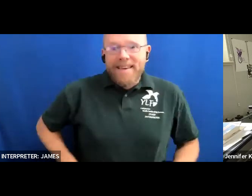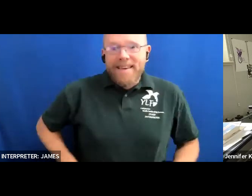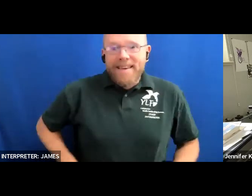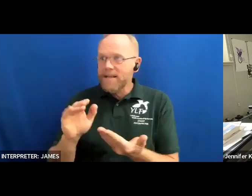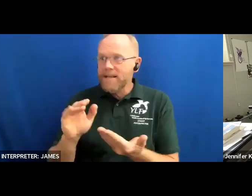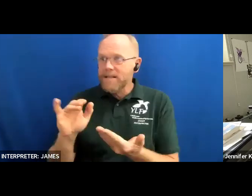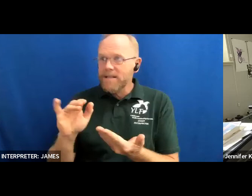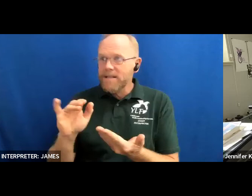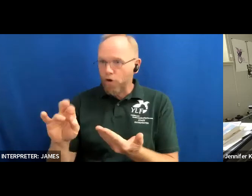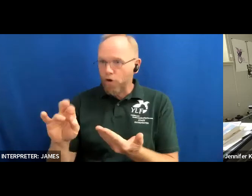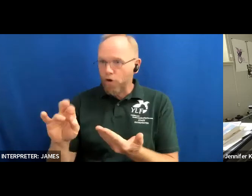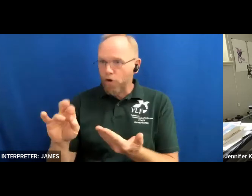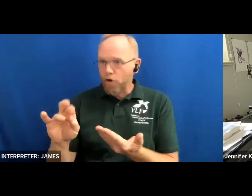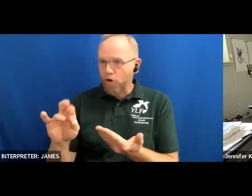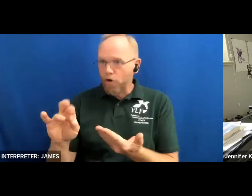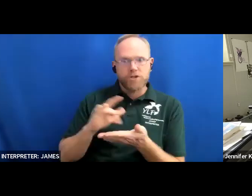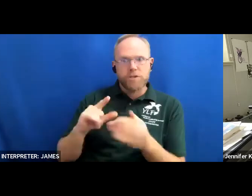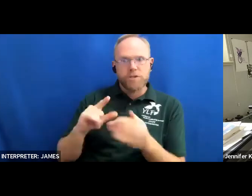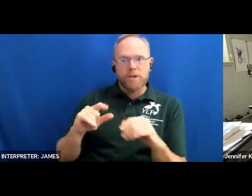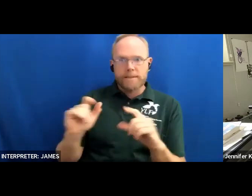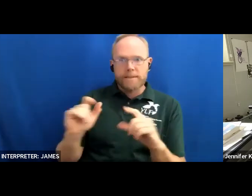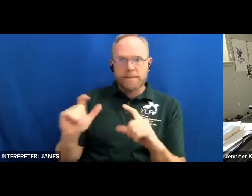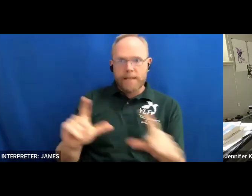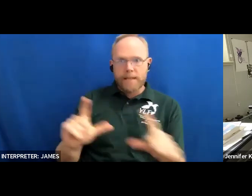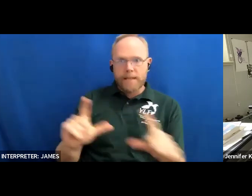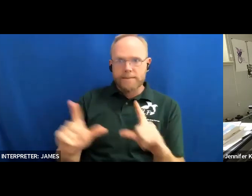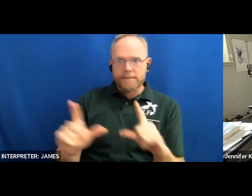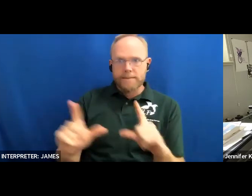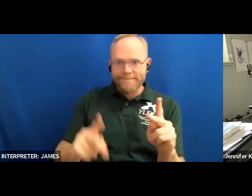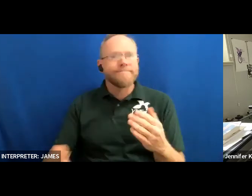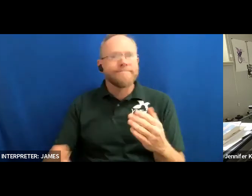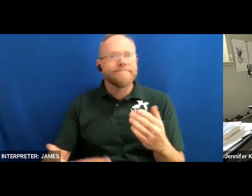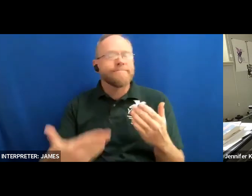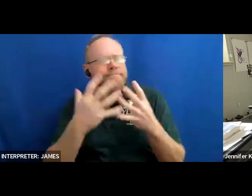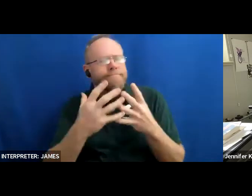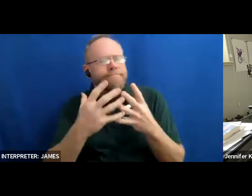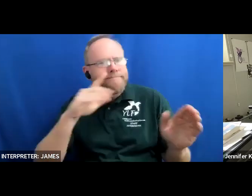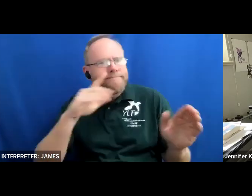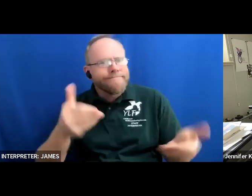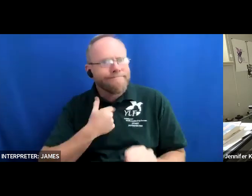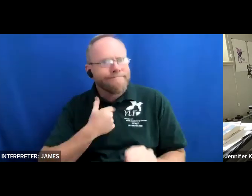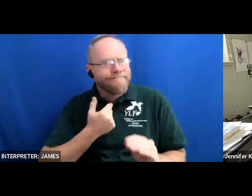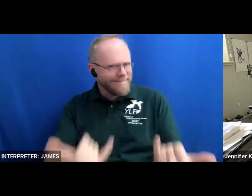all right um thank you so much for inviting me today to speak with you and share my story